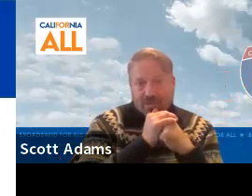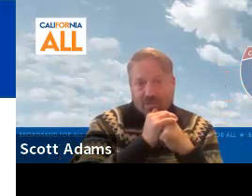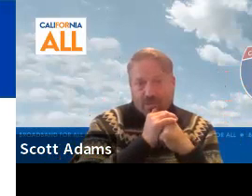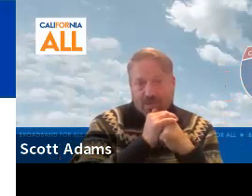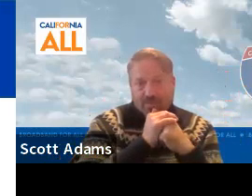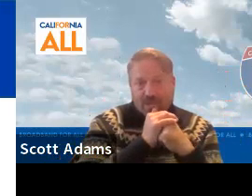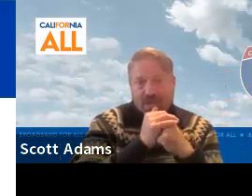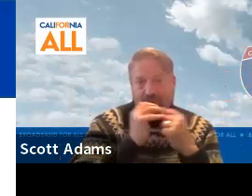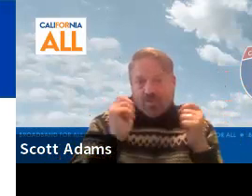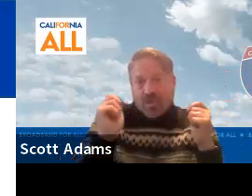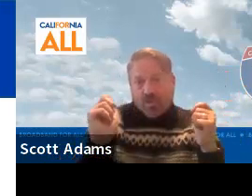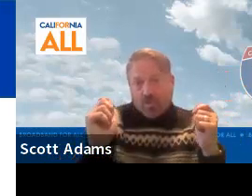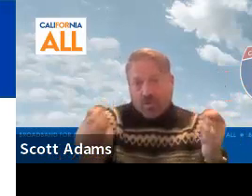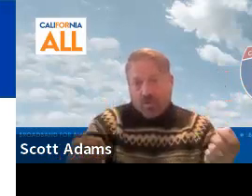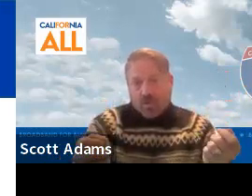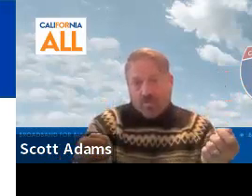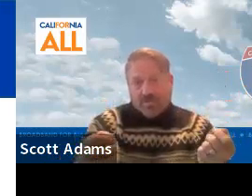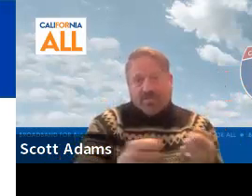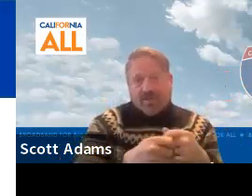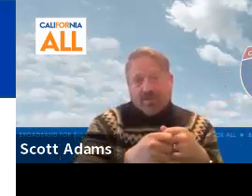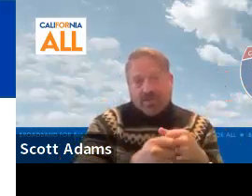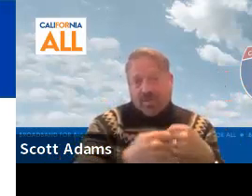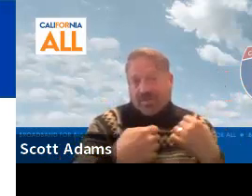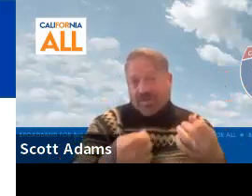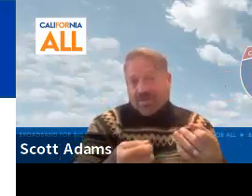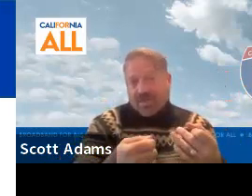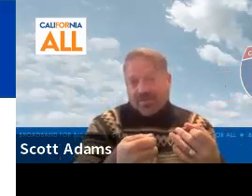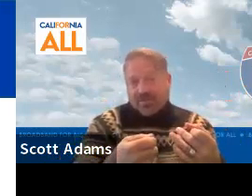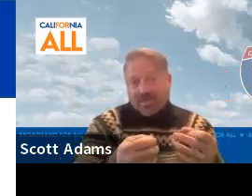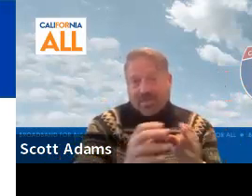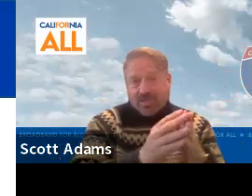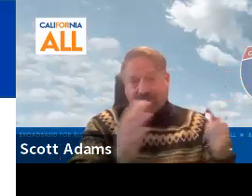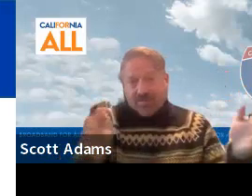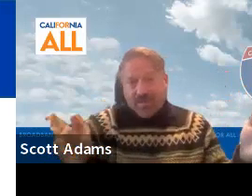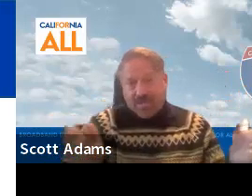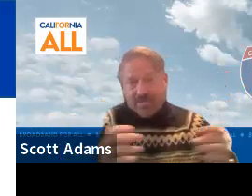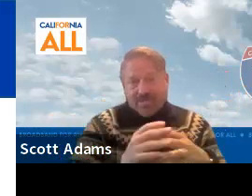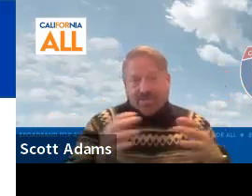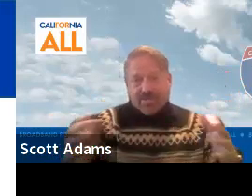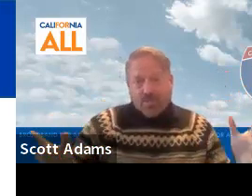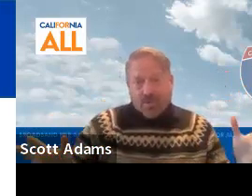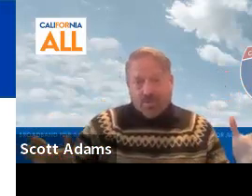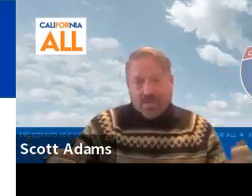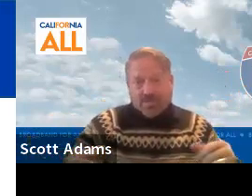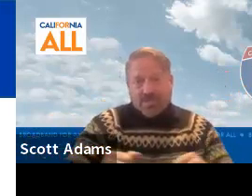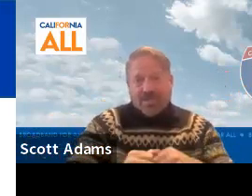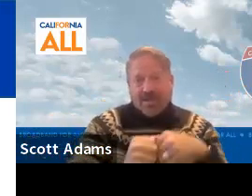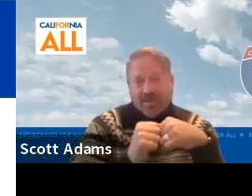So I know you're all busy folks, and we've asked a lot of your time in these meetings and in these workshops.